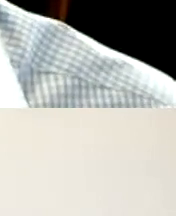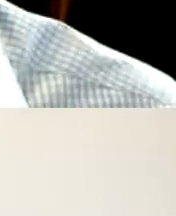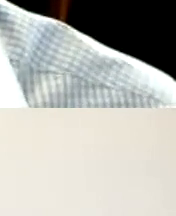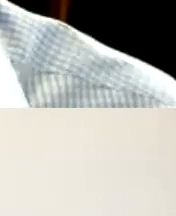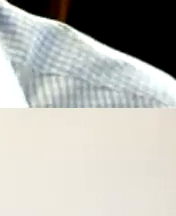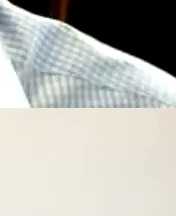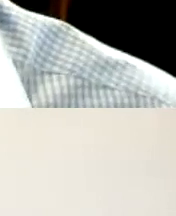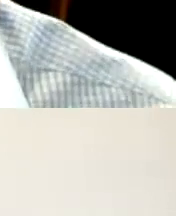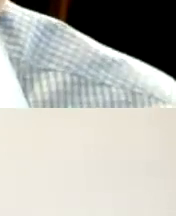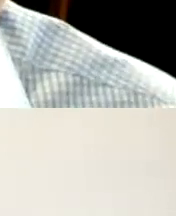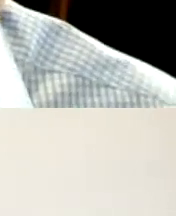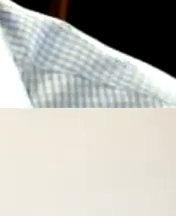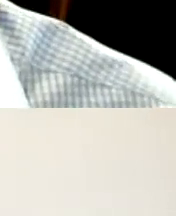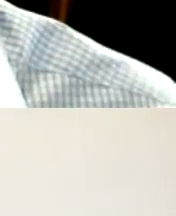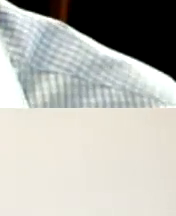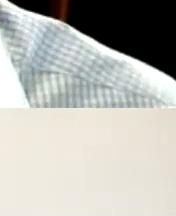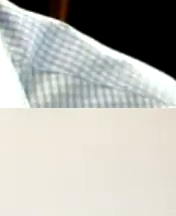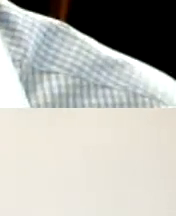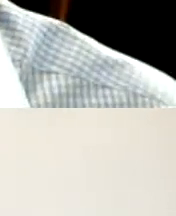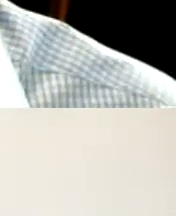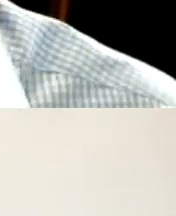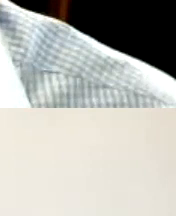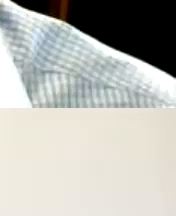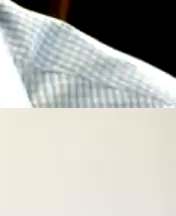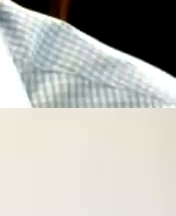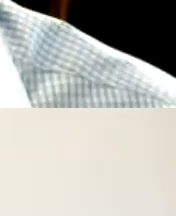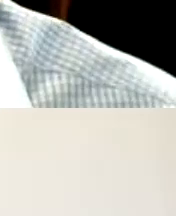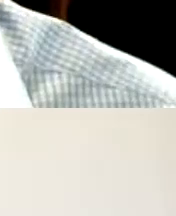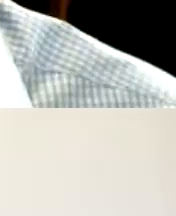thank you so I'm gonna be giving these instructions in Spanish and then in English